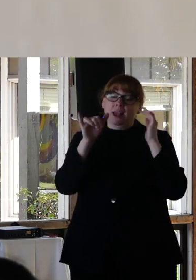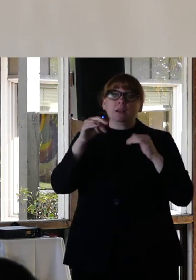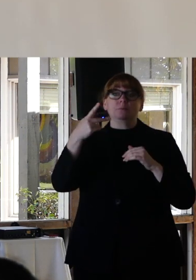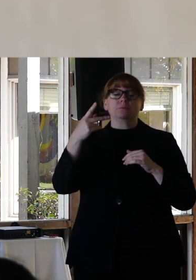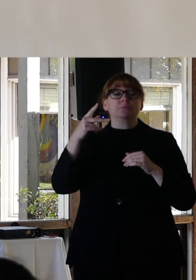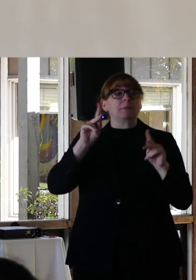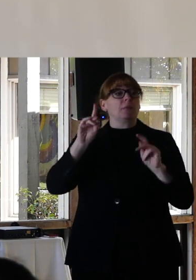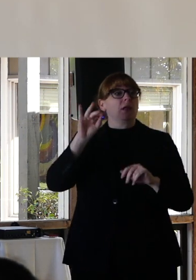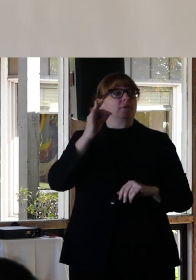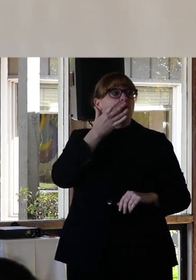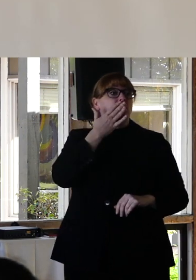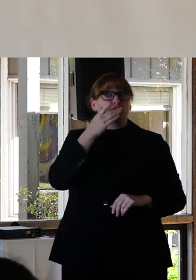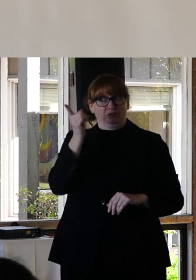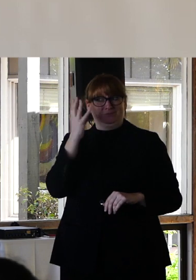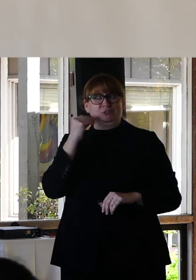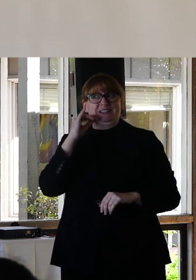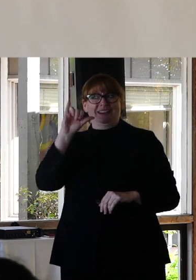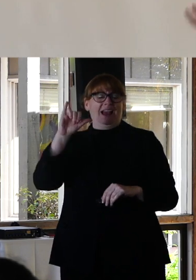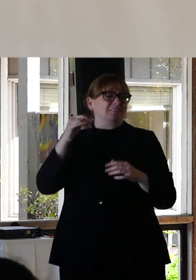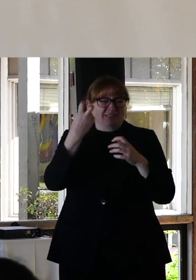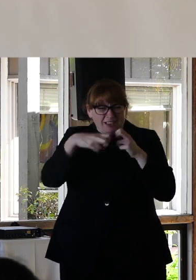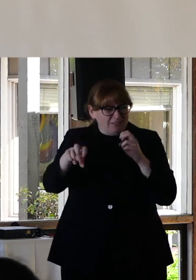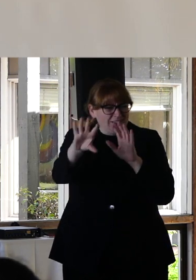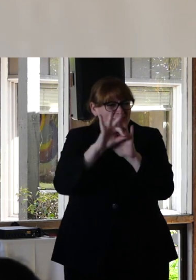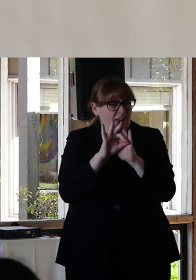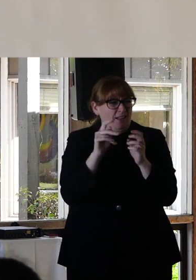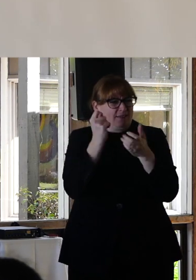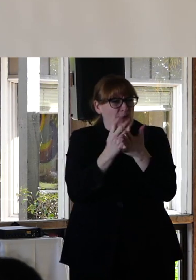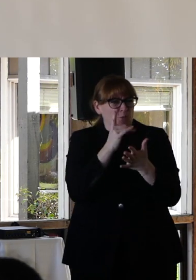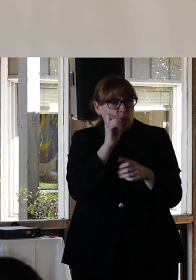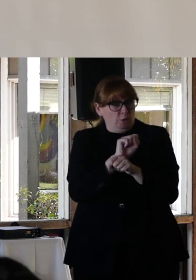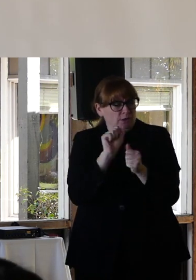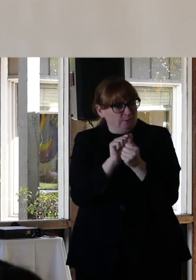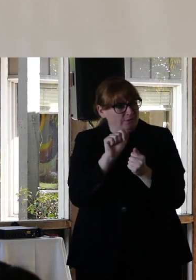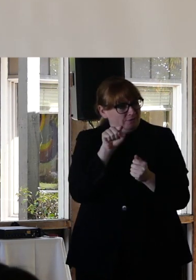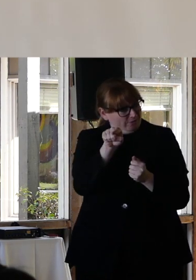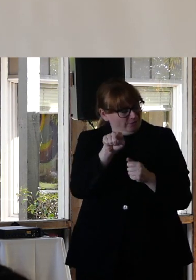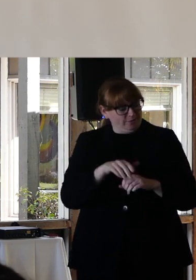As an example. Within my insurance which is a primary. One of the primary